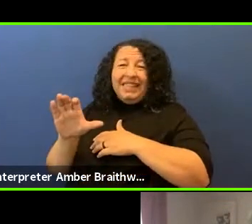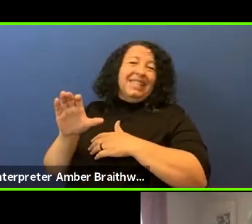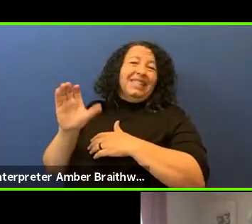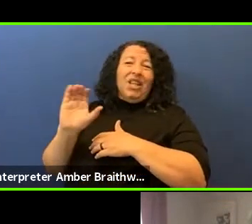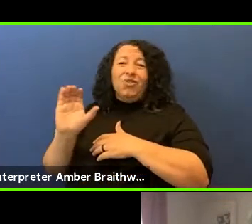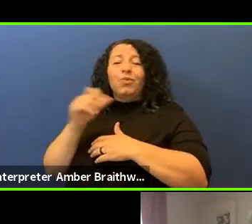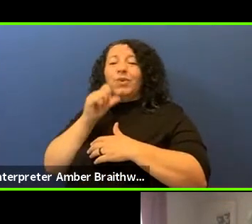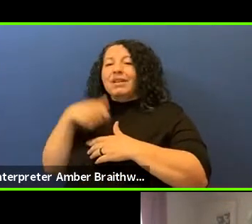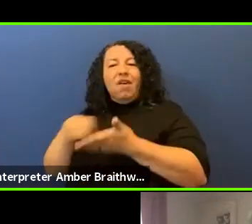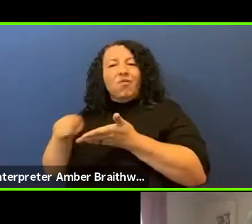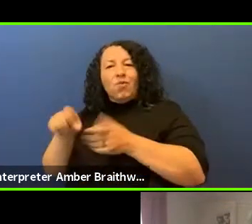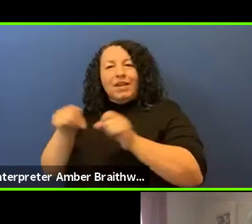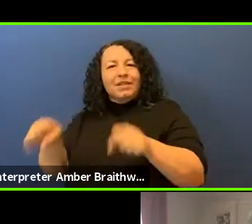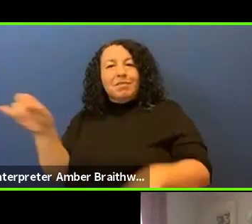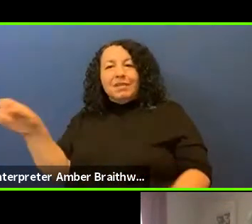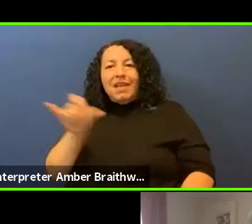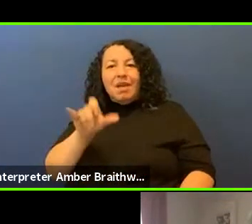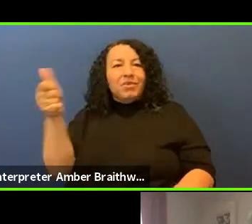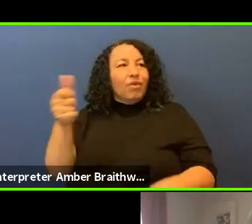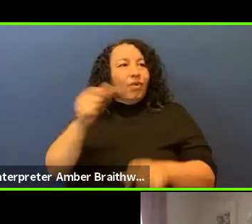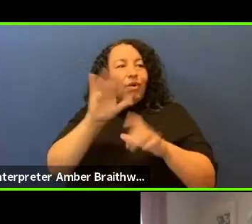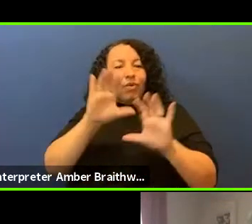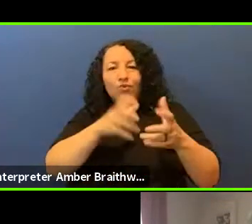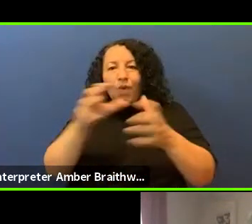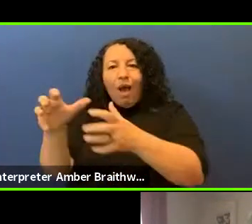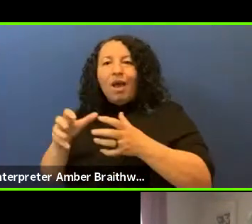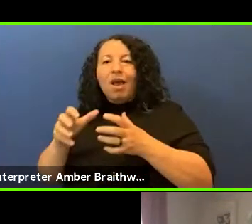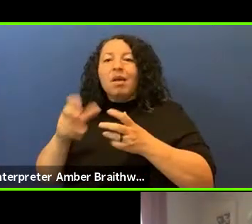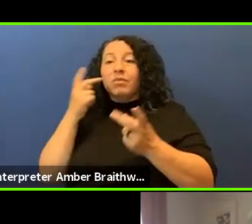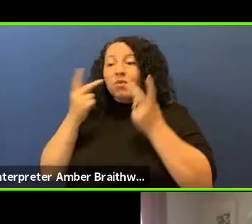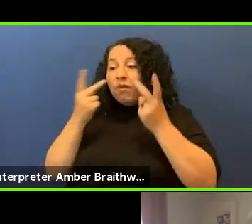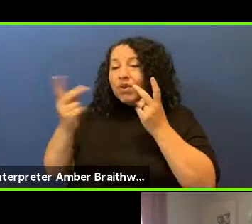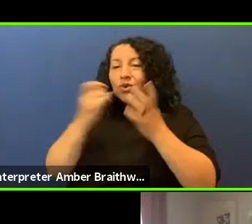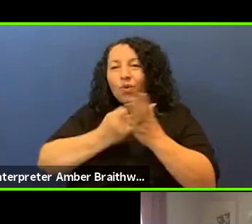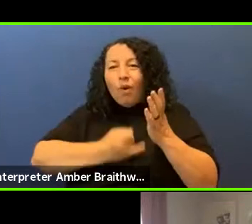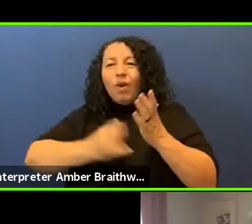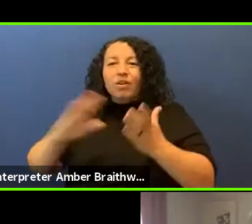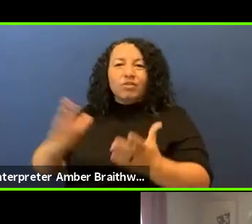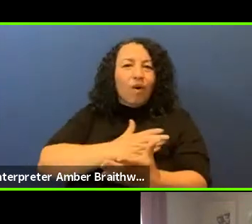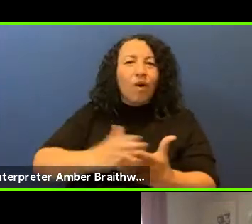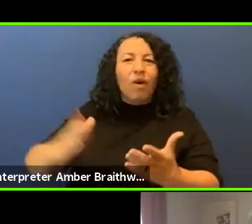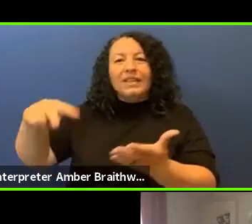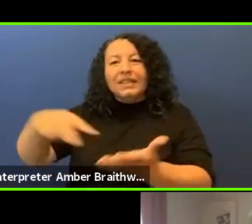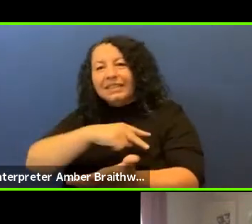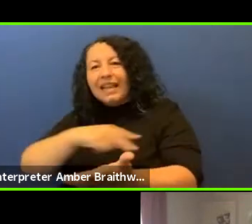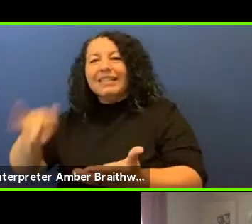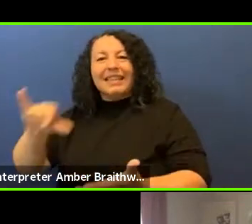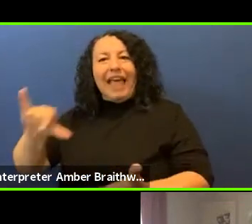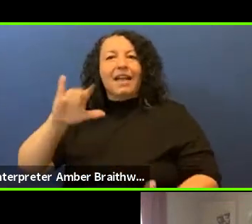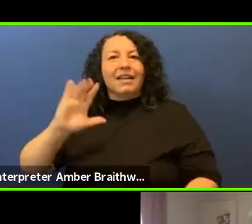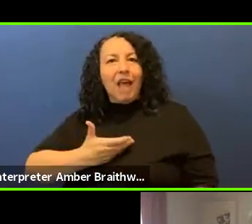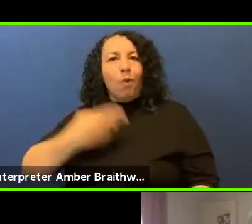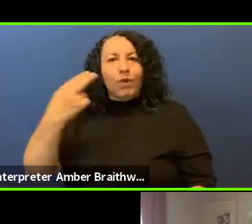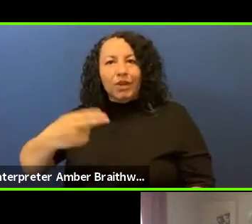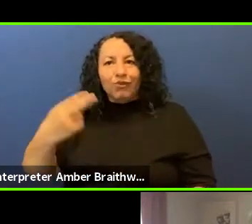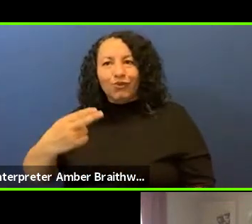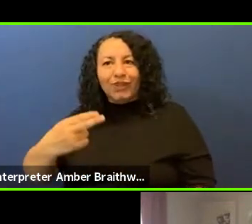many other tribes so the visual art and the songs and the dances, that is our history. These aren't decor. There's layers